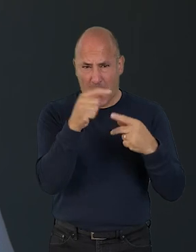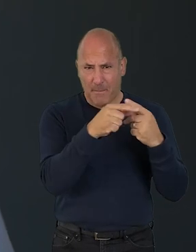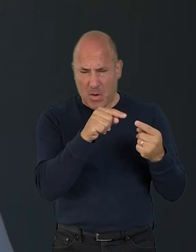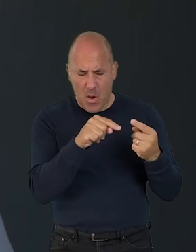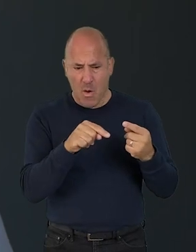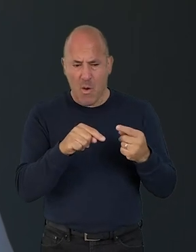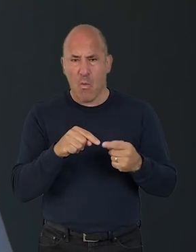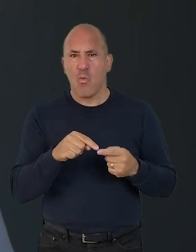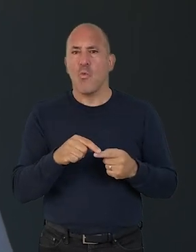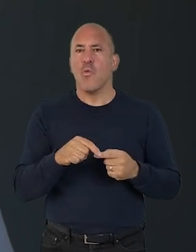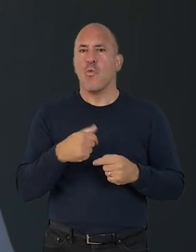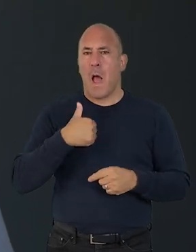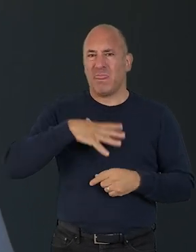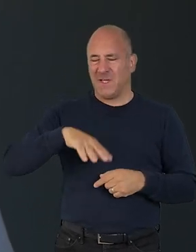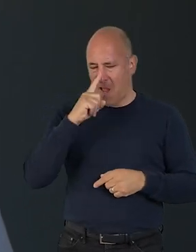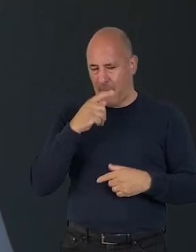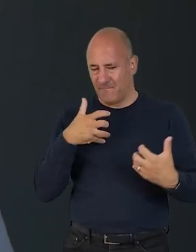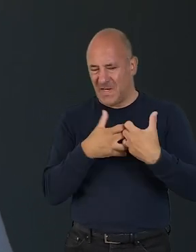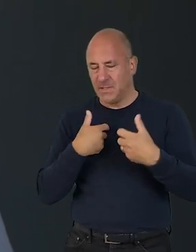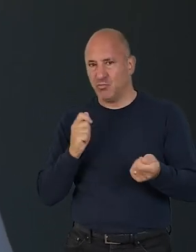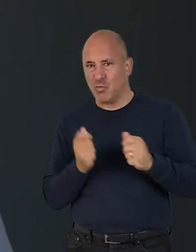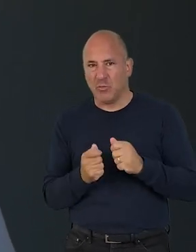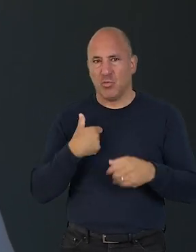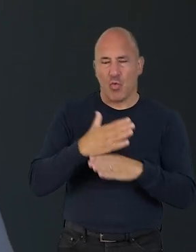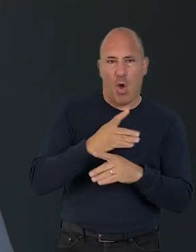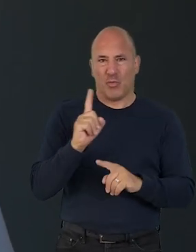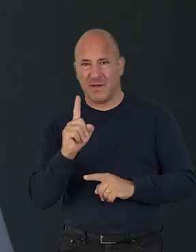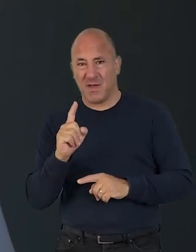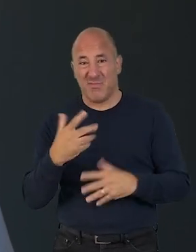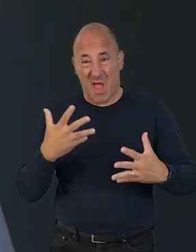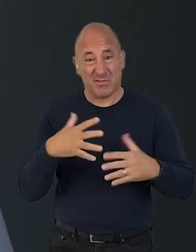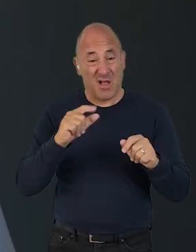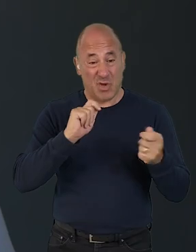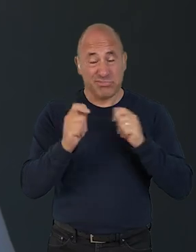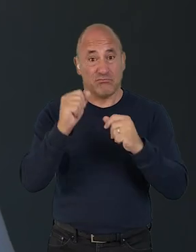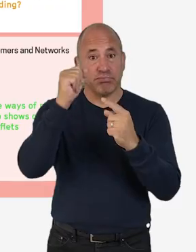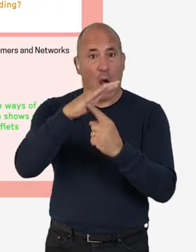of these prompts might be altered to suit your needs, work and practice. Now it's time to start prioritising.